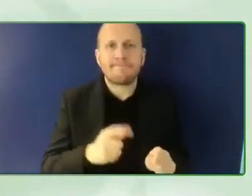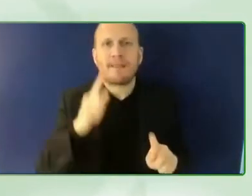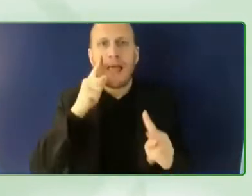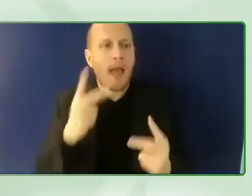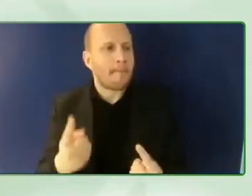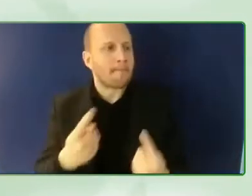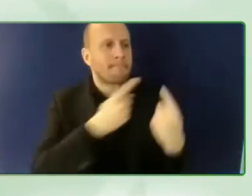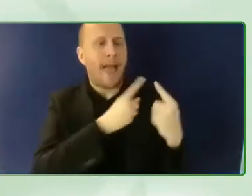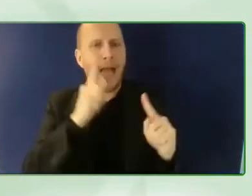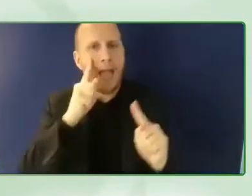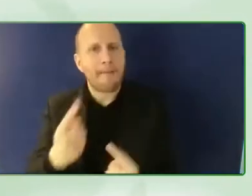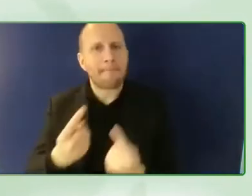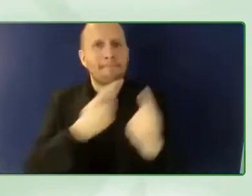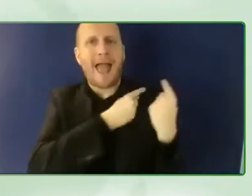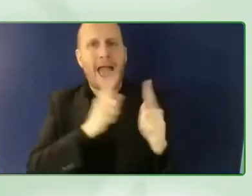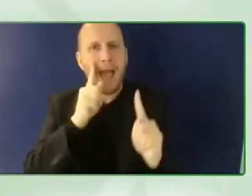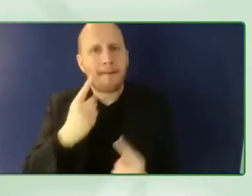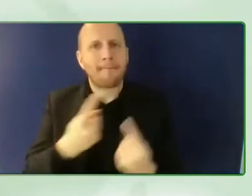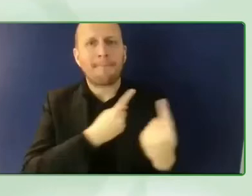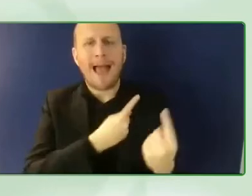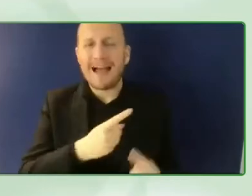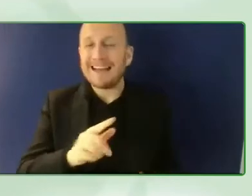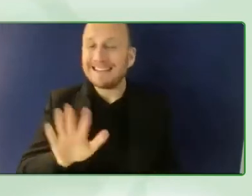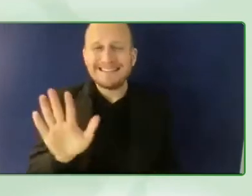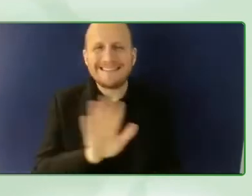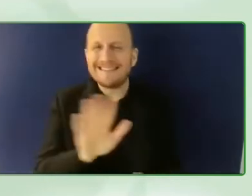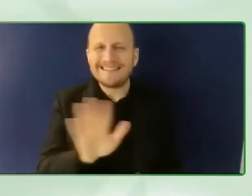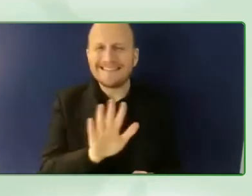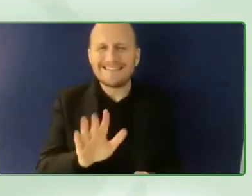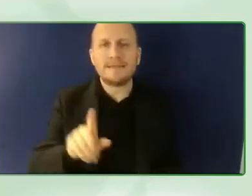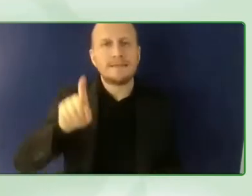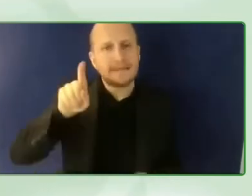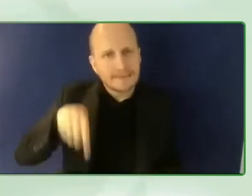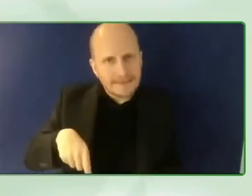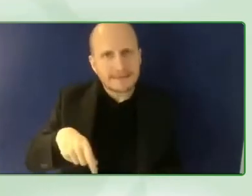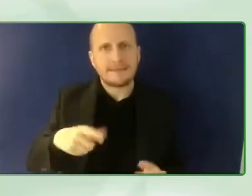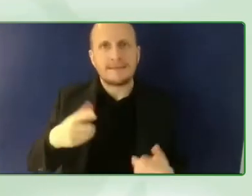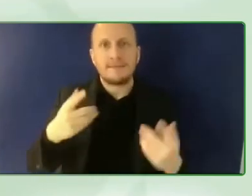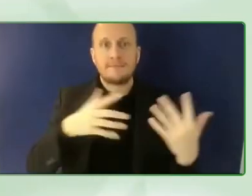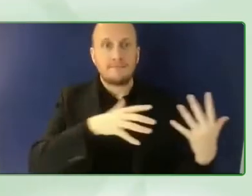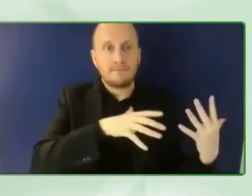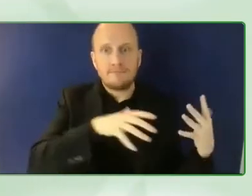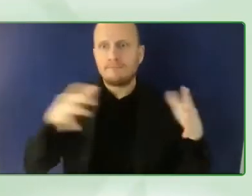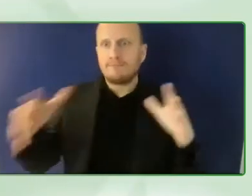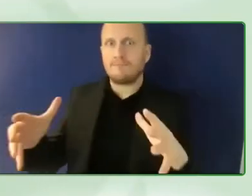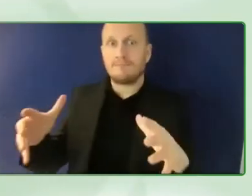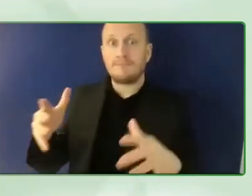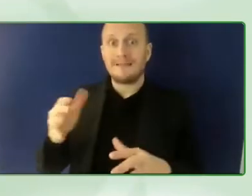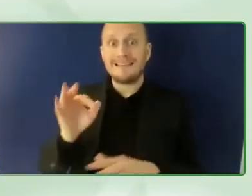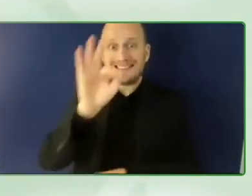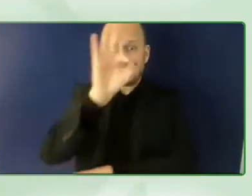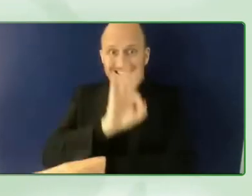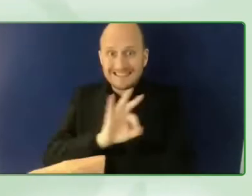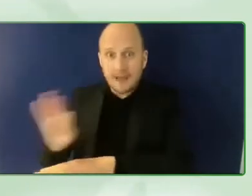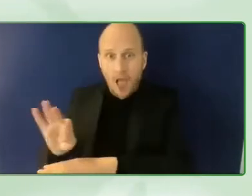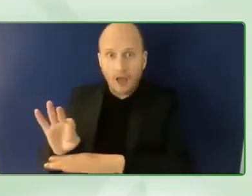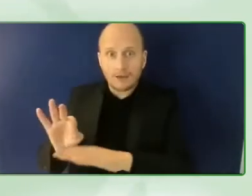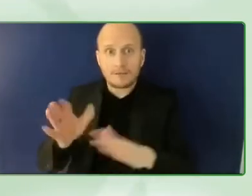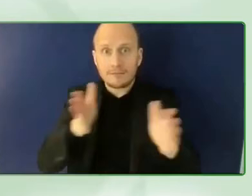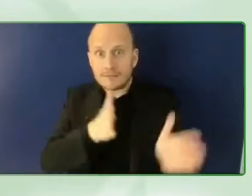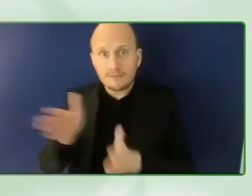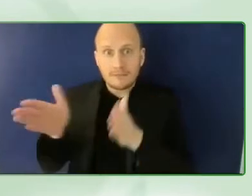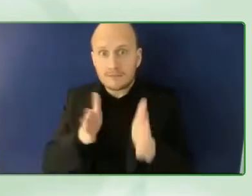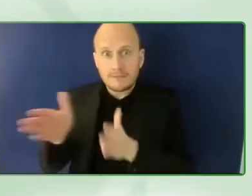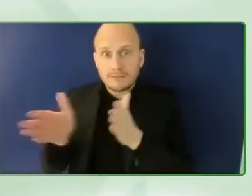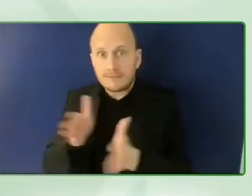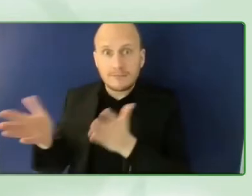we have to do it by design because when we do it retroactively it costs more money it takes a lot a